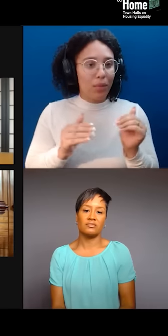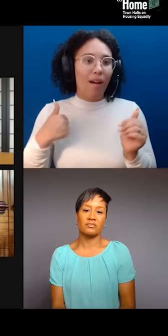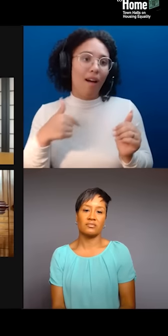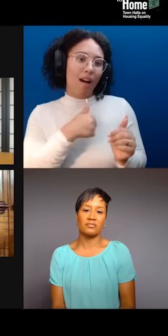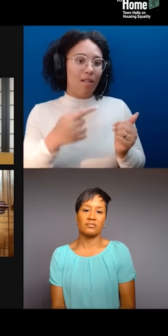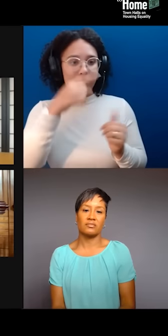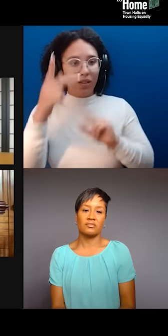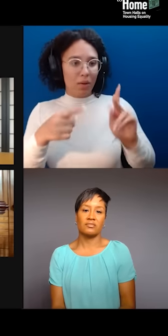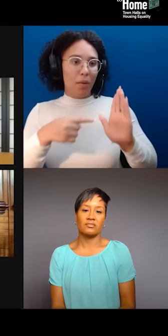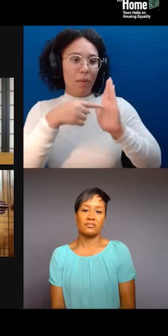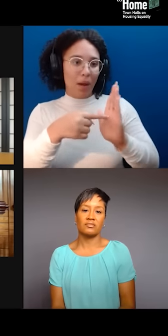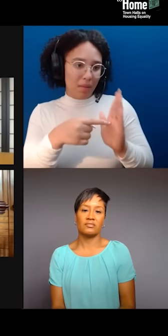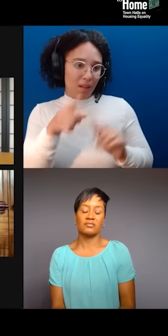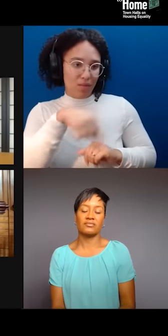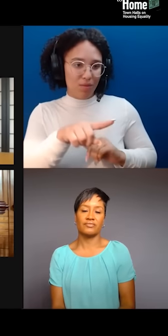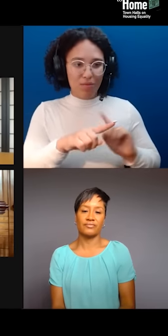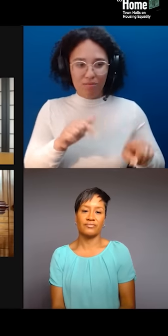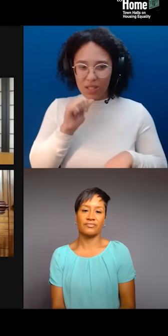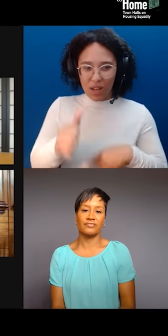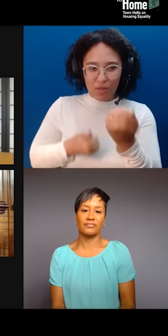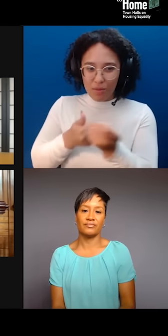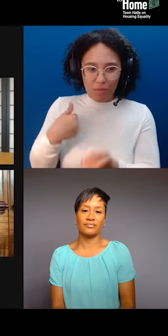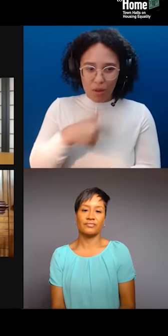And why did a certain Washington football team make